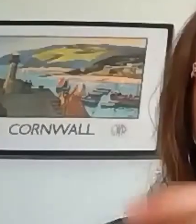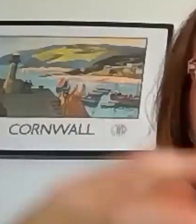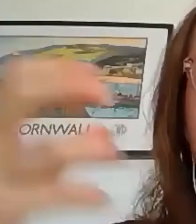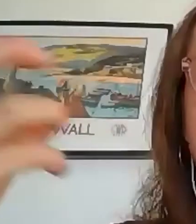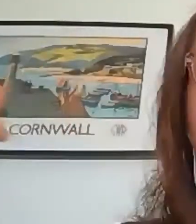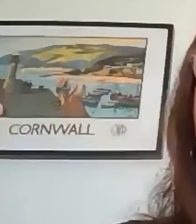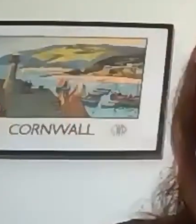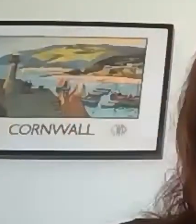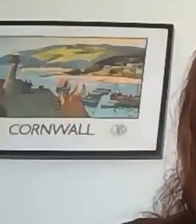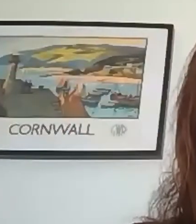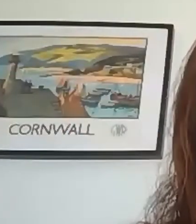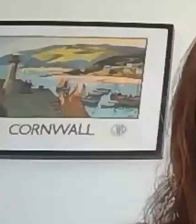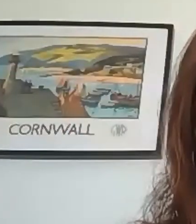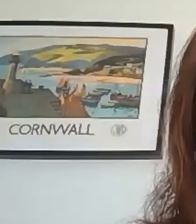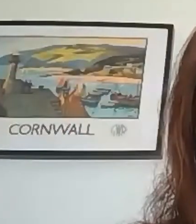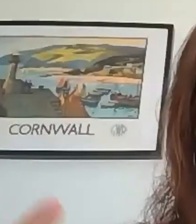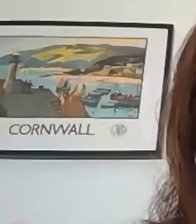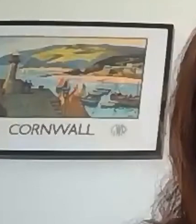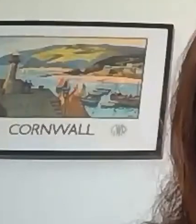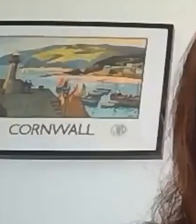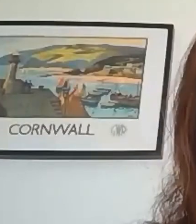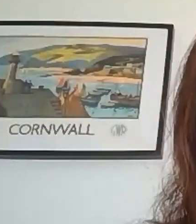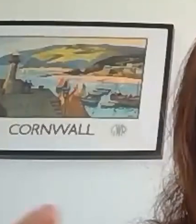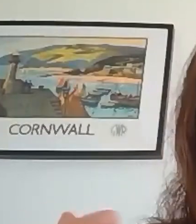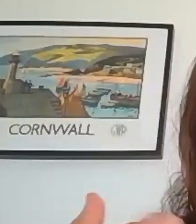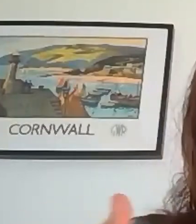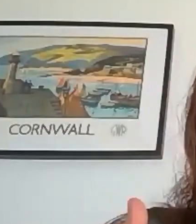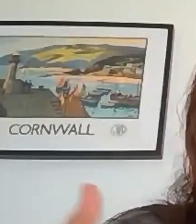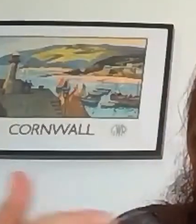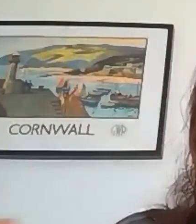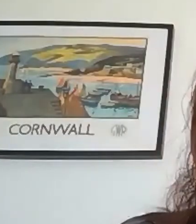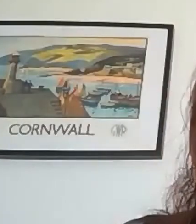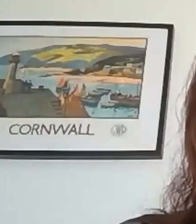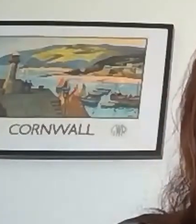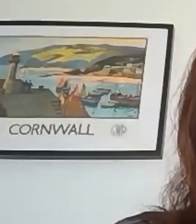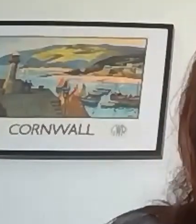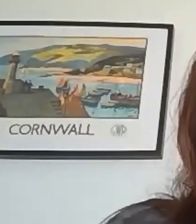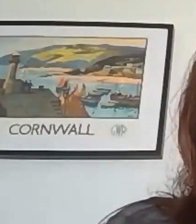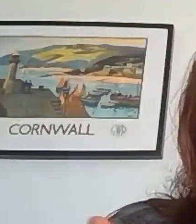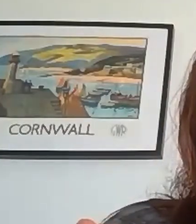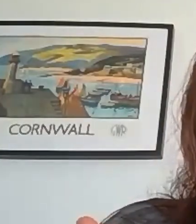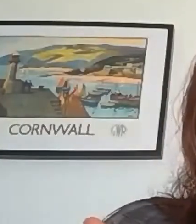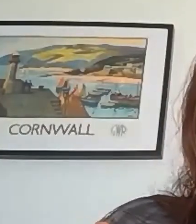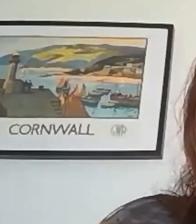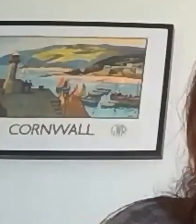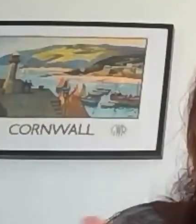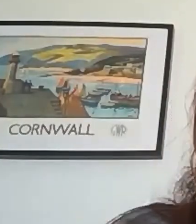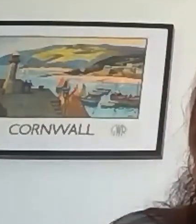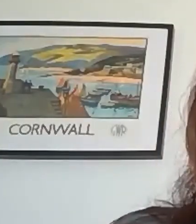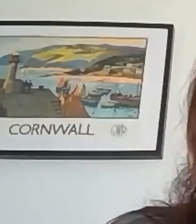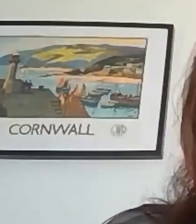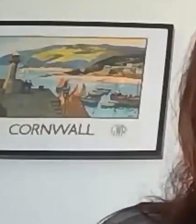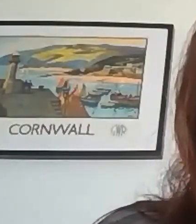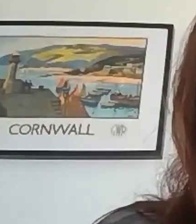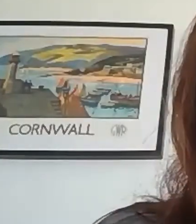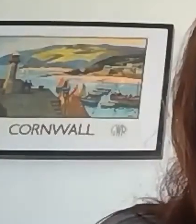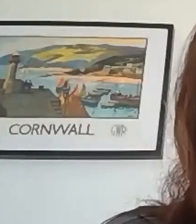to what you and Paulien was saying and Anton also about the bond it's created through the participants,